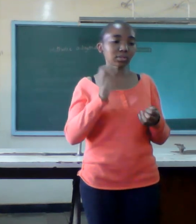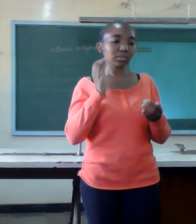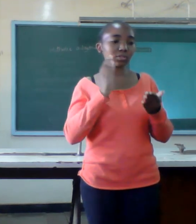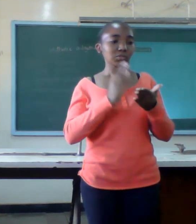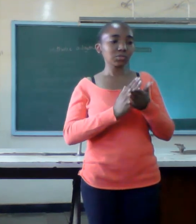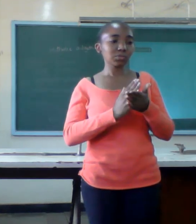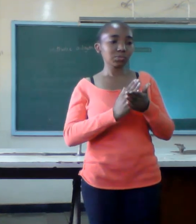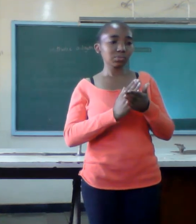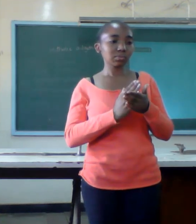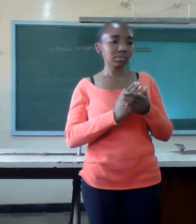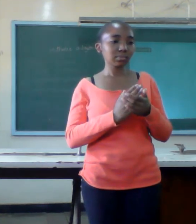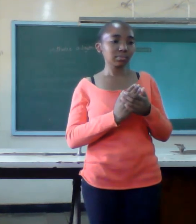secret faith